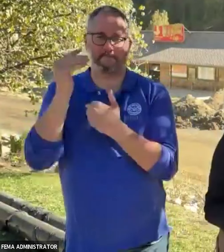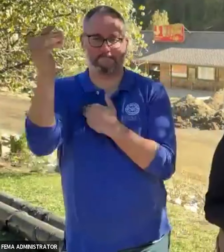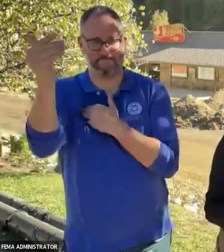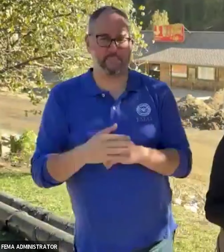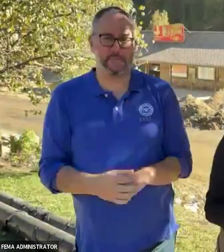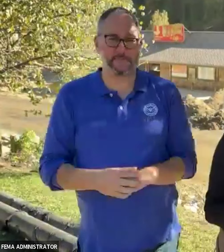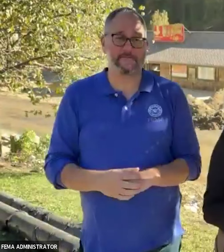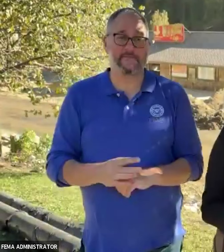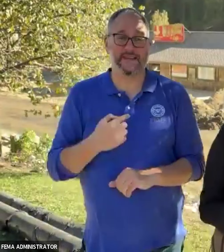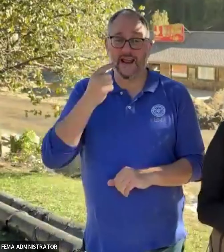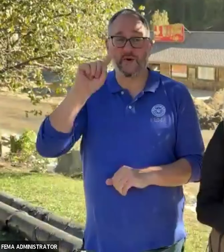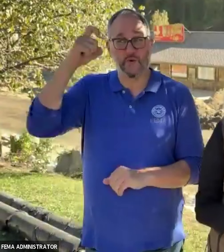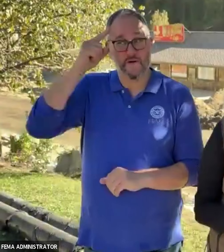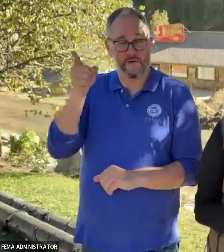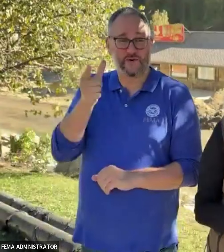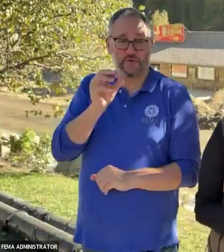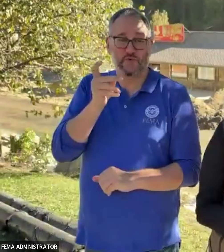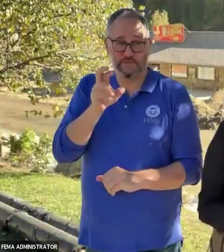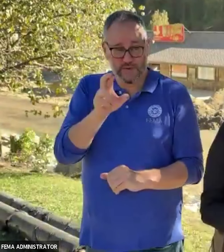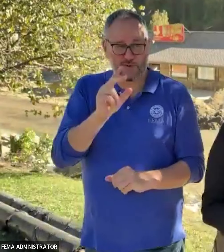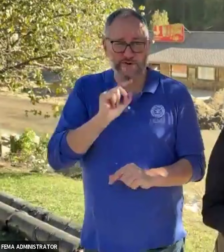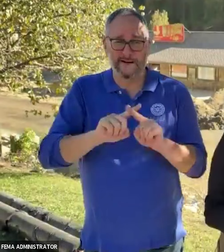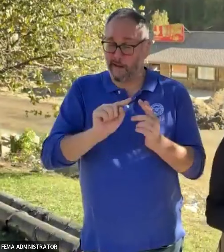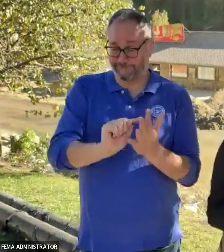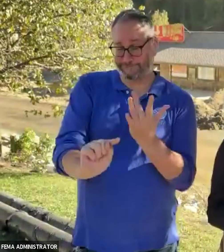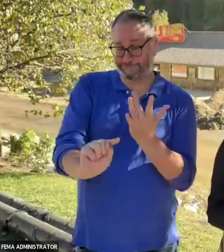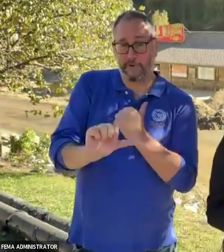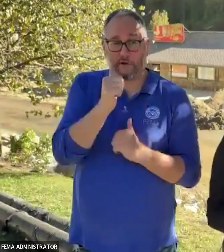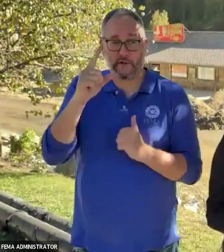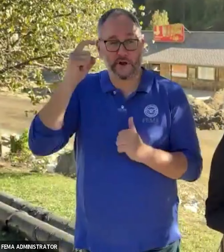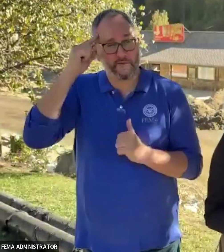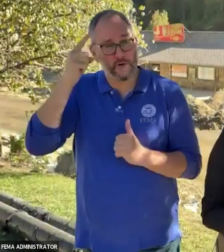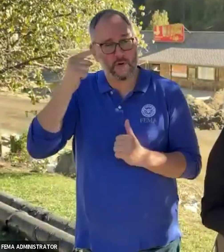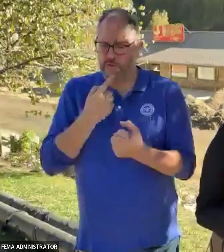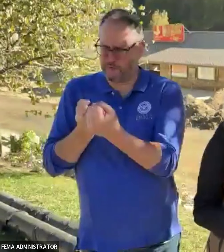and the governors of all the states impacted, we will be alongside them for as long as it takes.